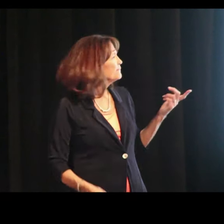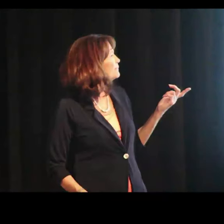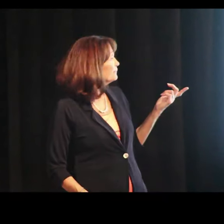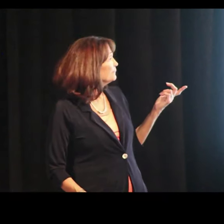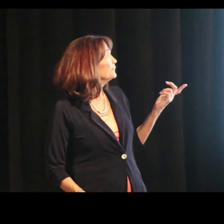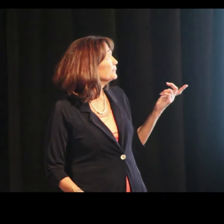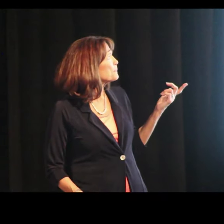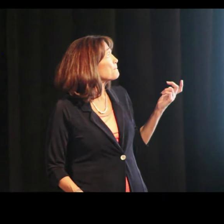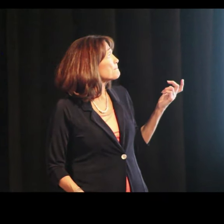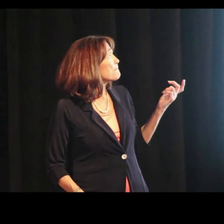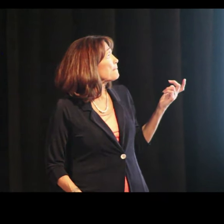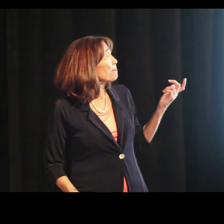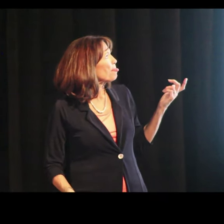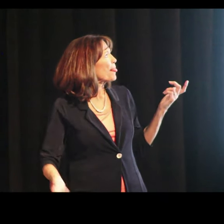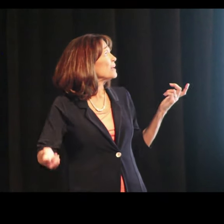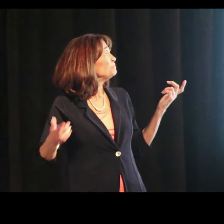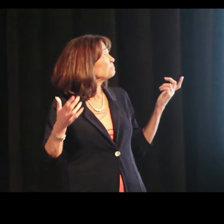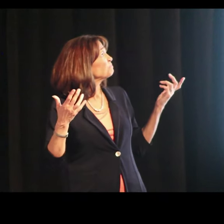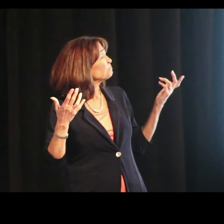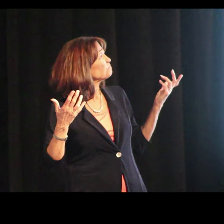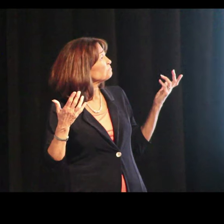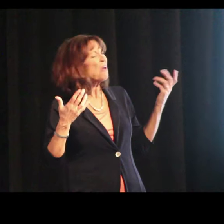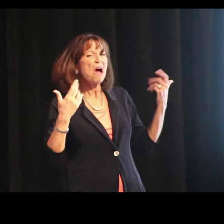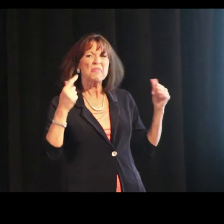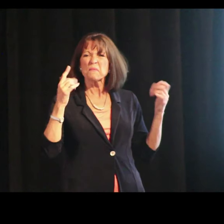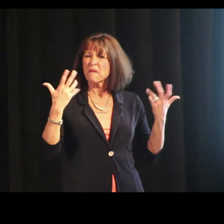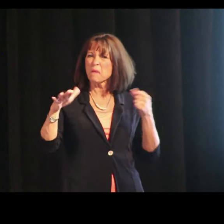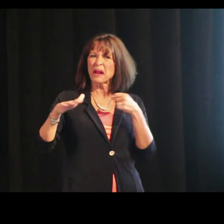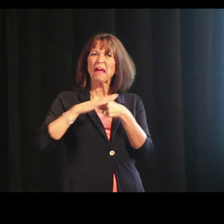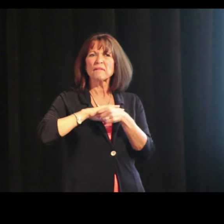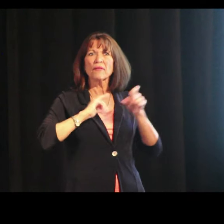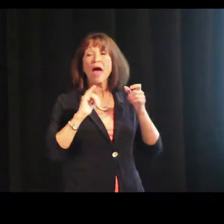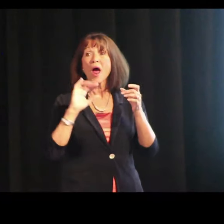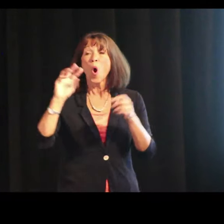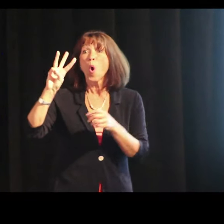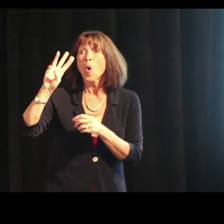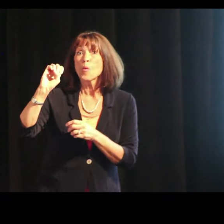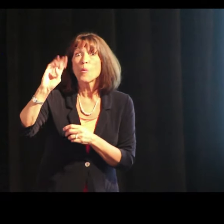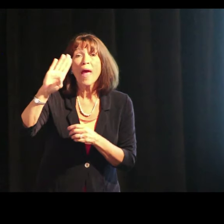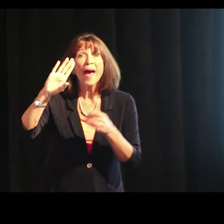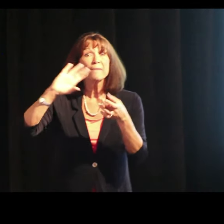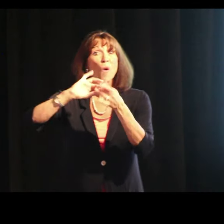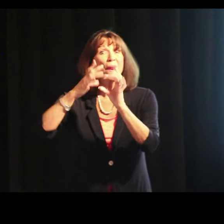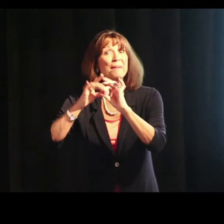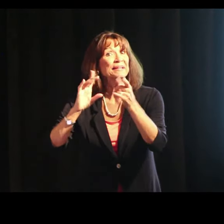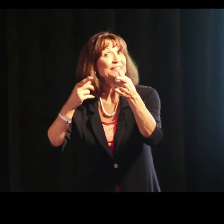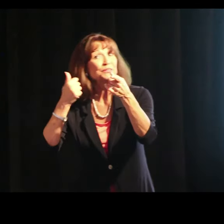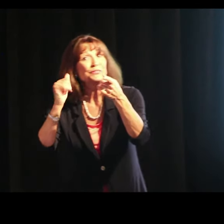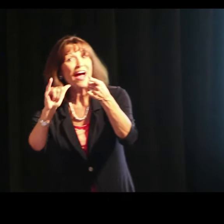to make learning live. I think we've already pretty much covered this one.